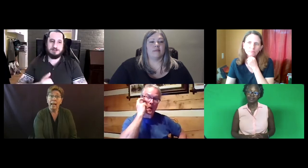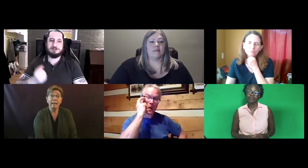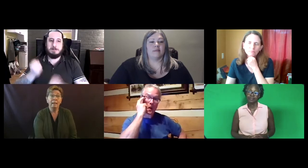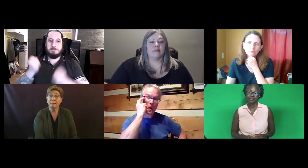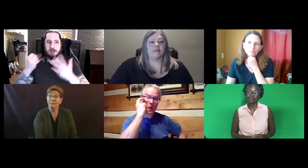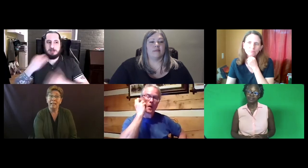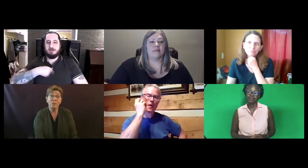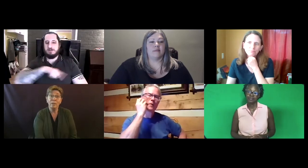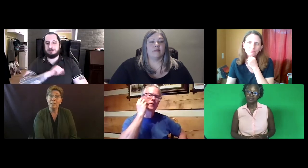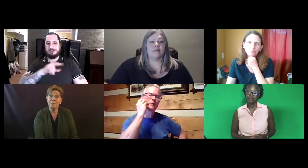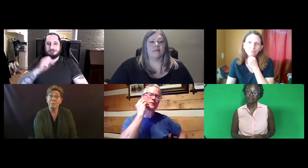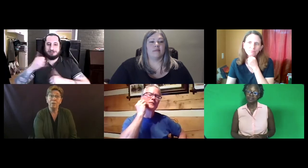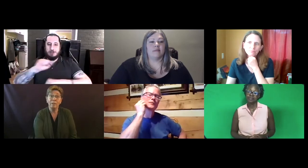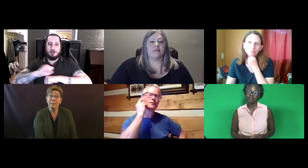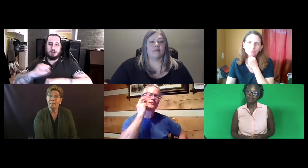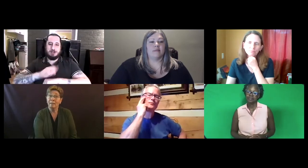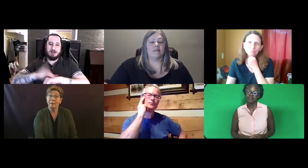And that history isn't perfect.